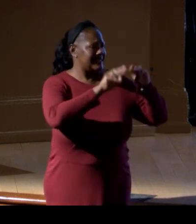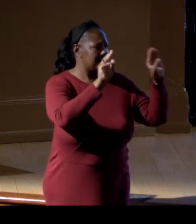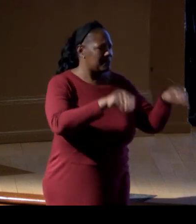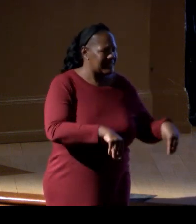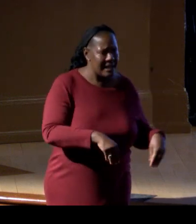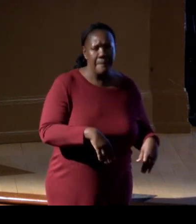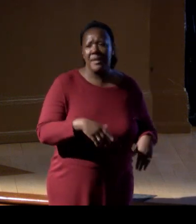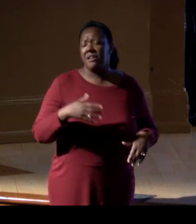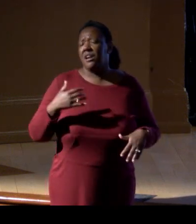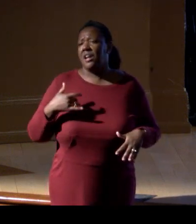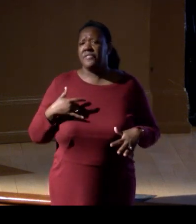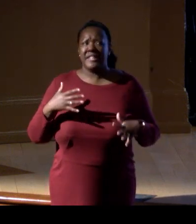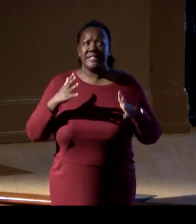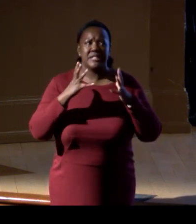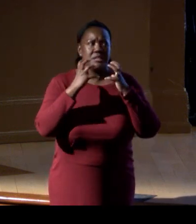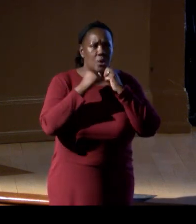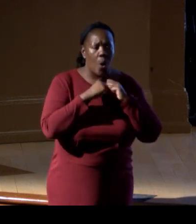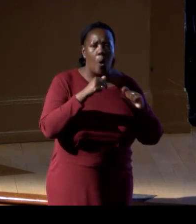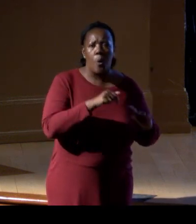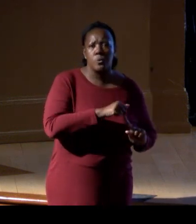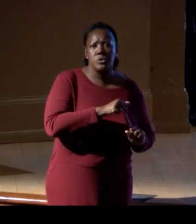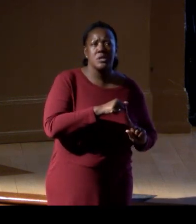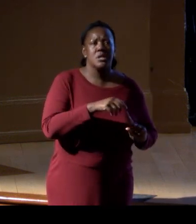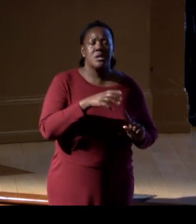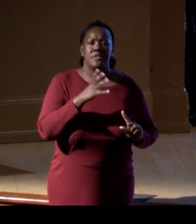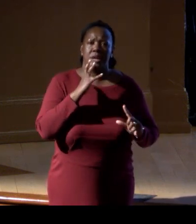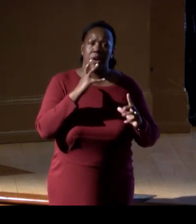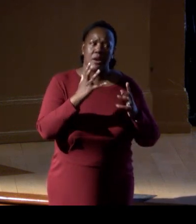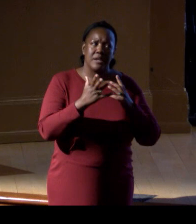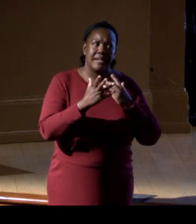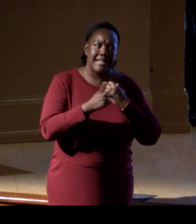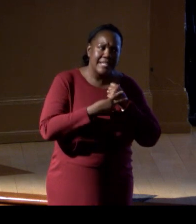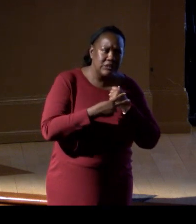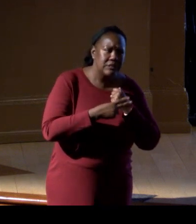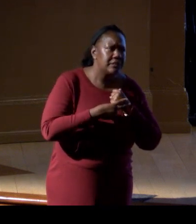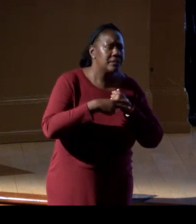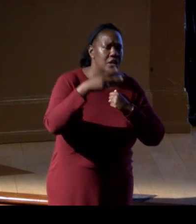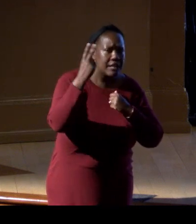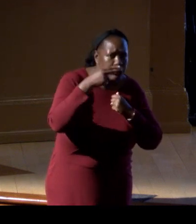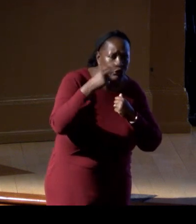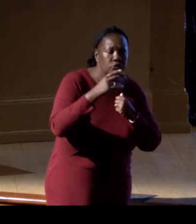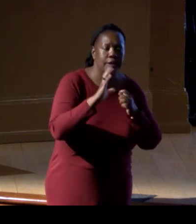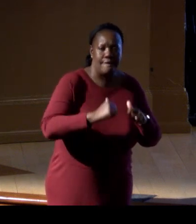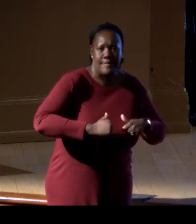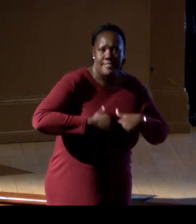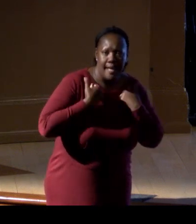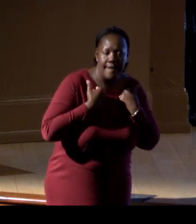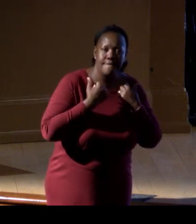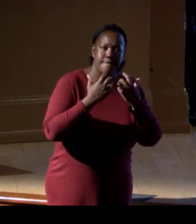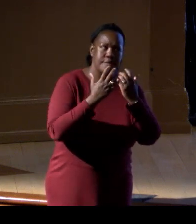which are also gold. They're precious. It's the history of life. Museums like this contain the history of life on our planet.